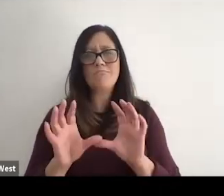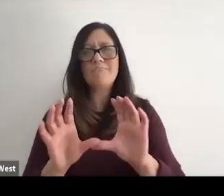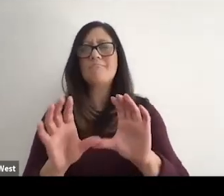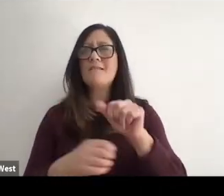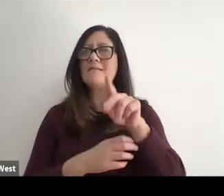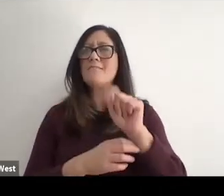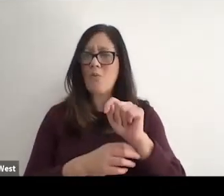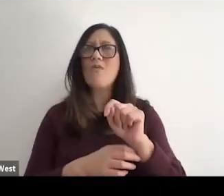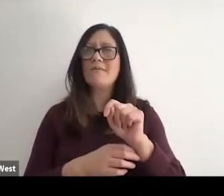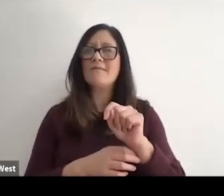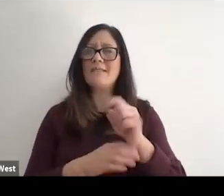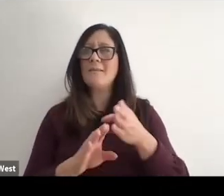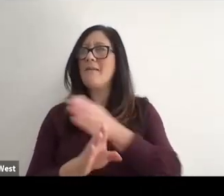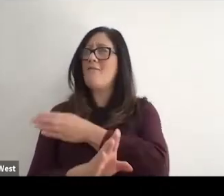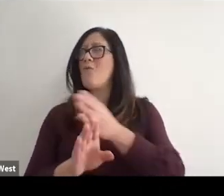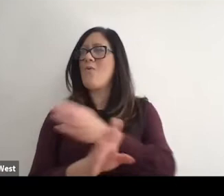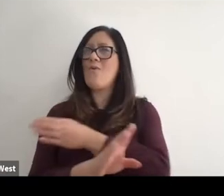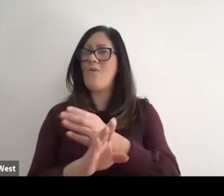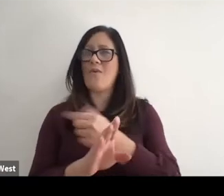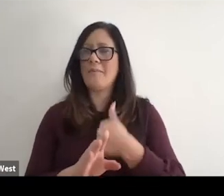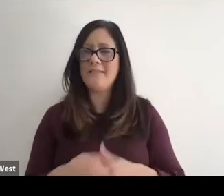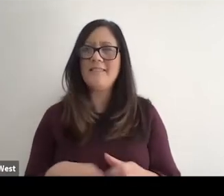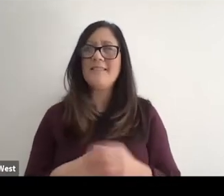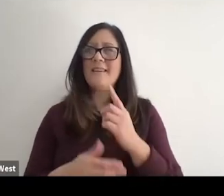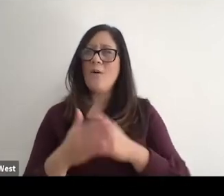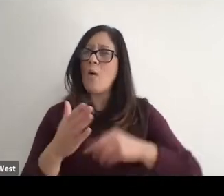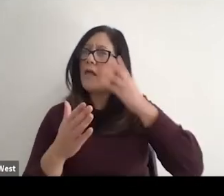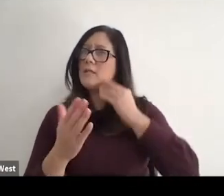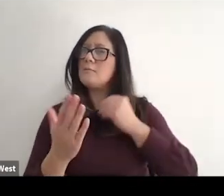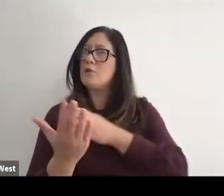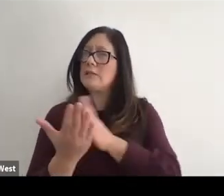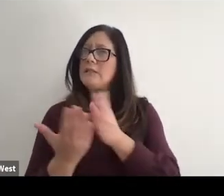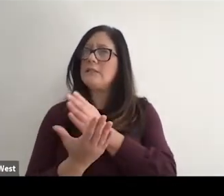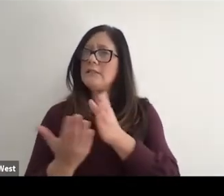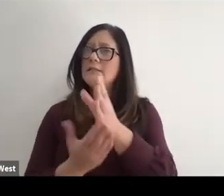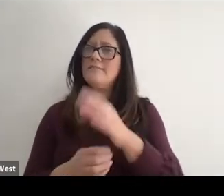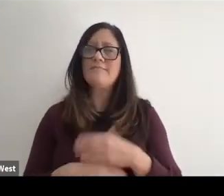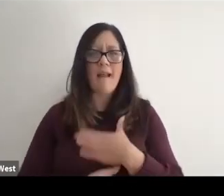the difficulties that they went through. And I appreciate it when the younger athletes